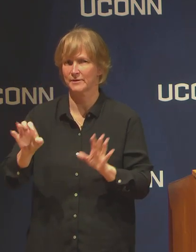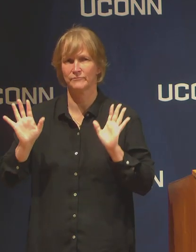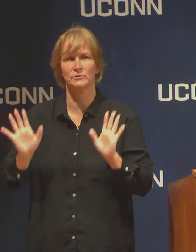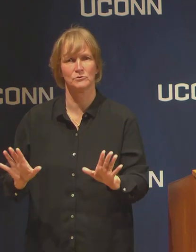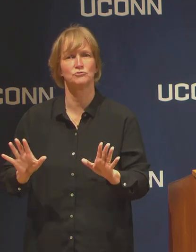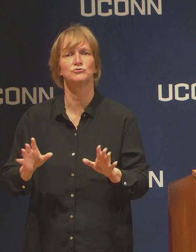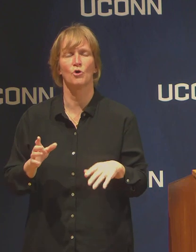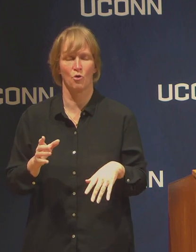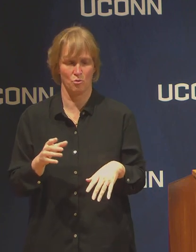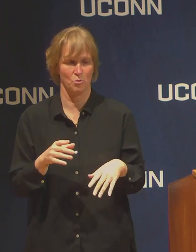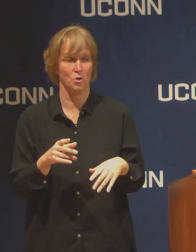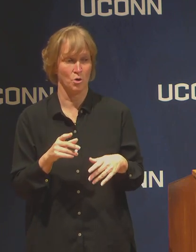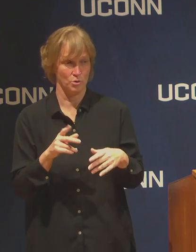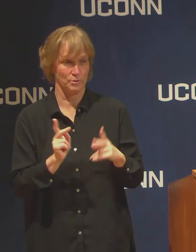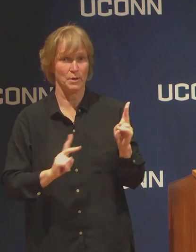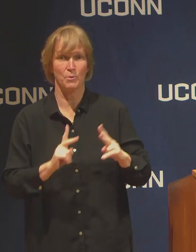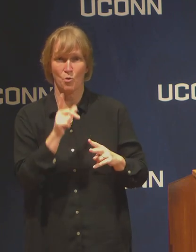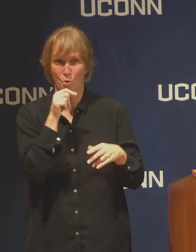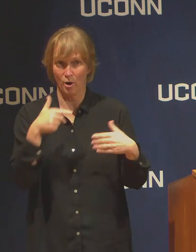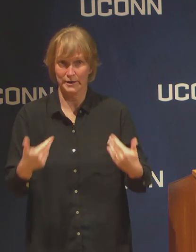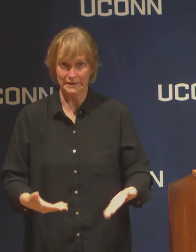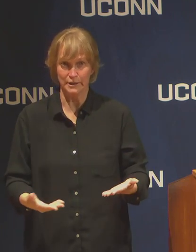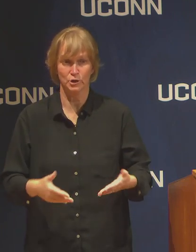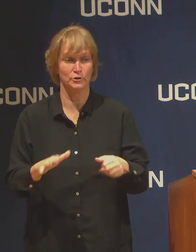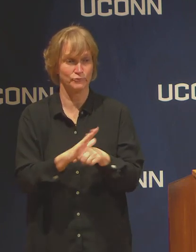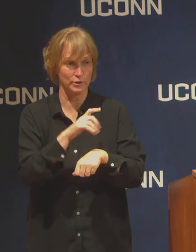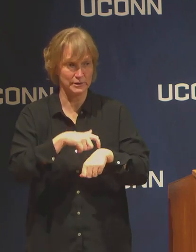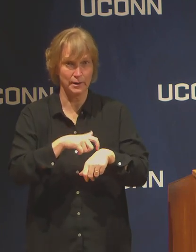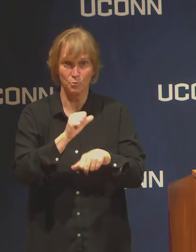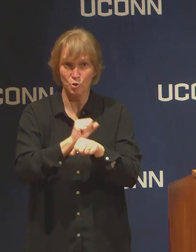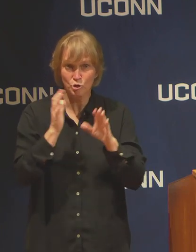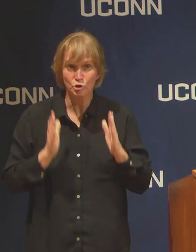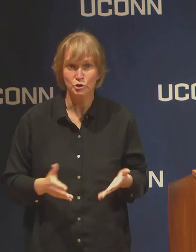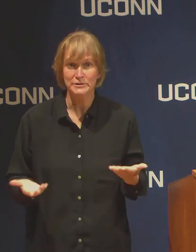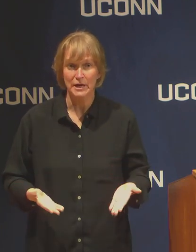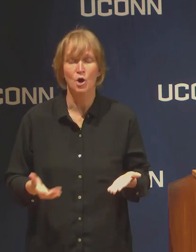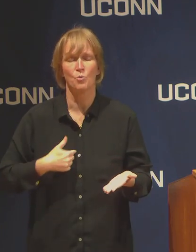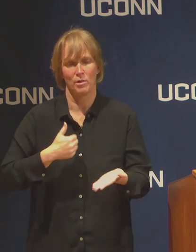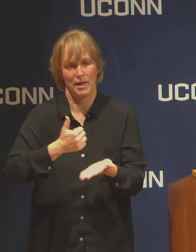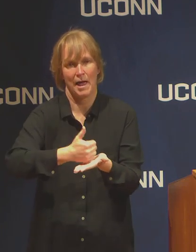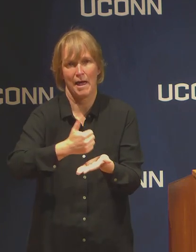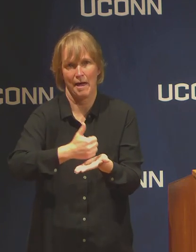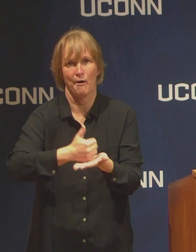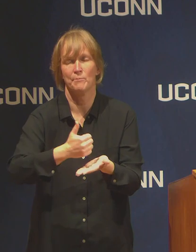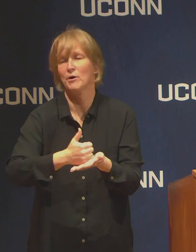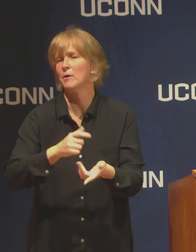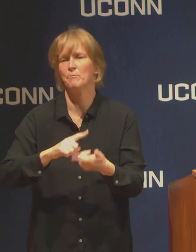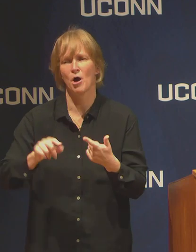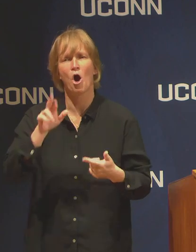we have on campus will be managed through that staff. RAs are able to return home and they'll do